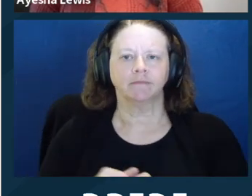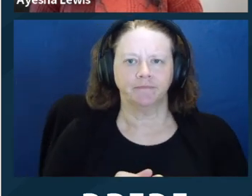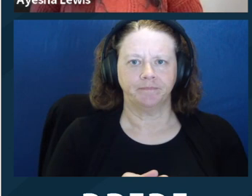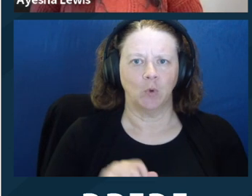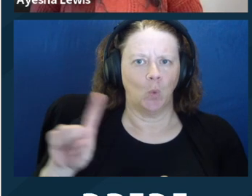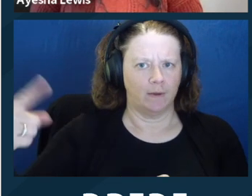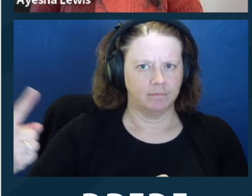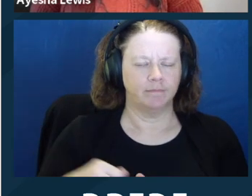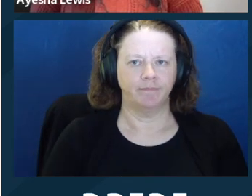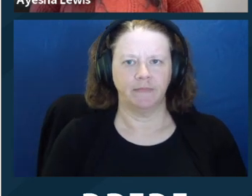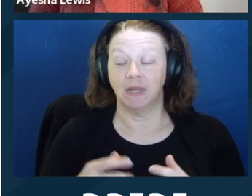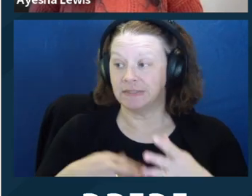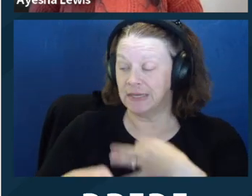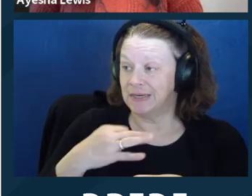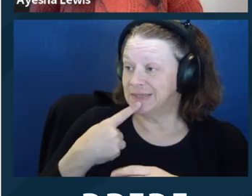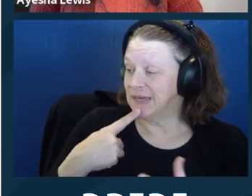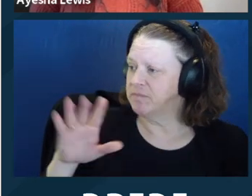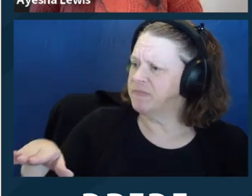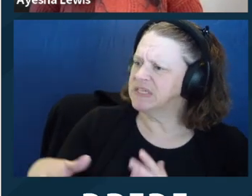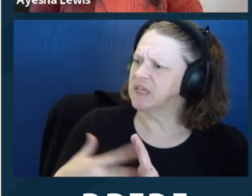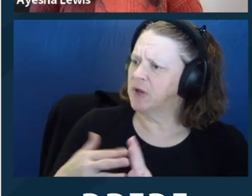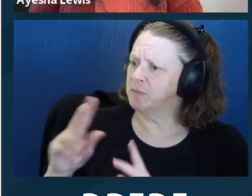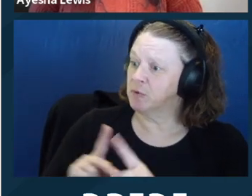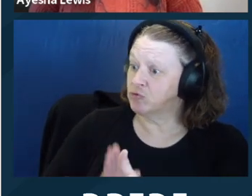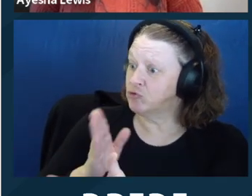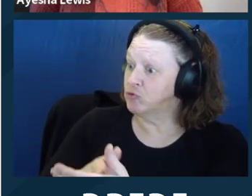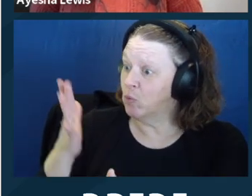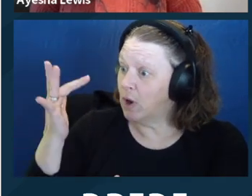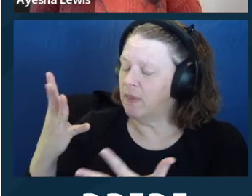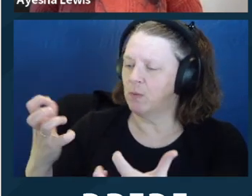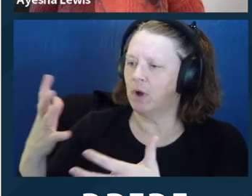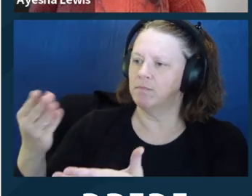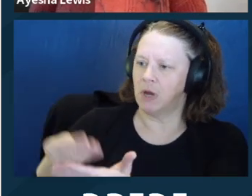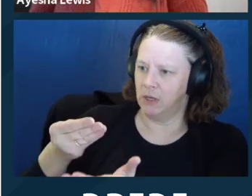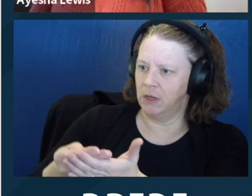changes in the jail to protect people. We will not ask you for money, but we want